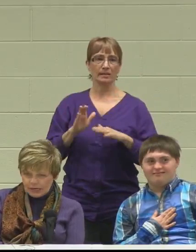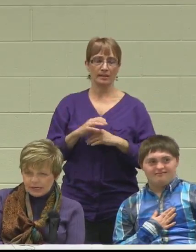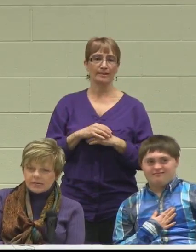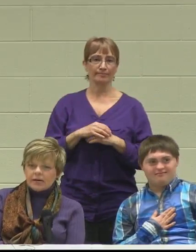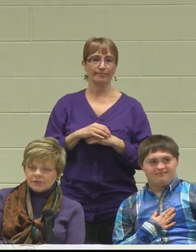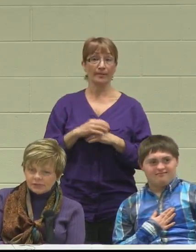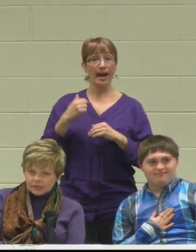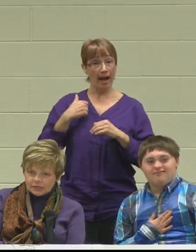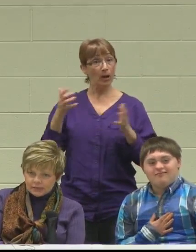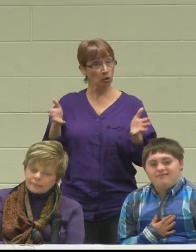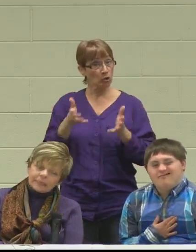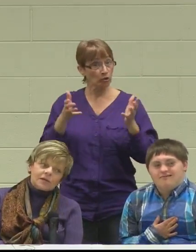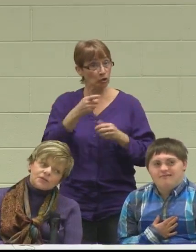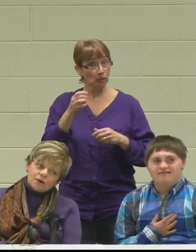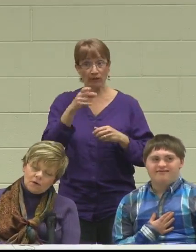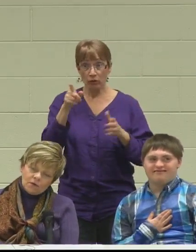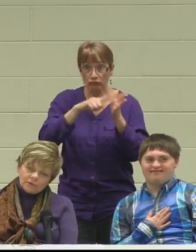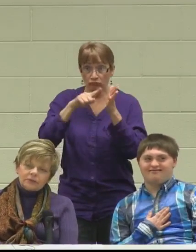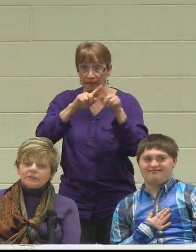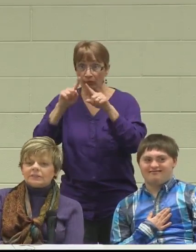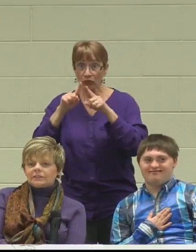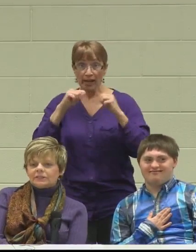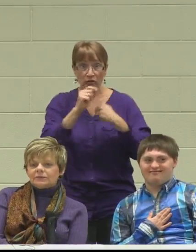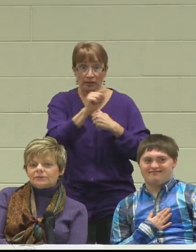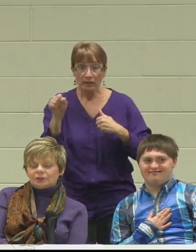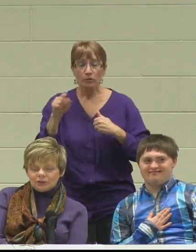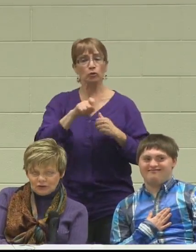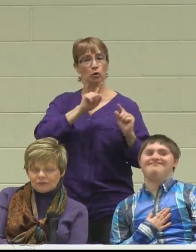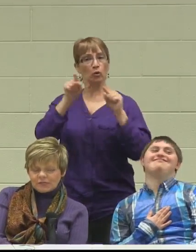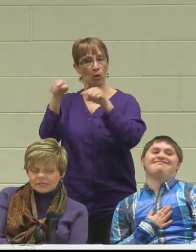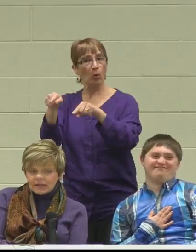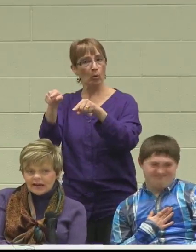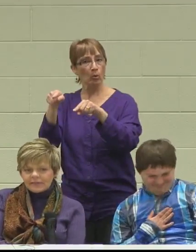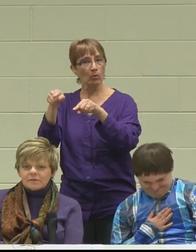into agencies, to go over, to look physically at them,